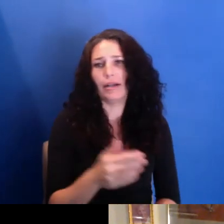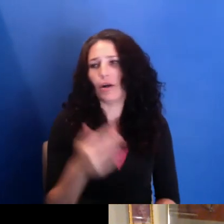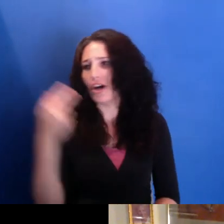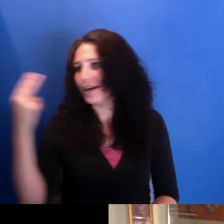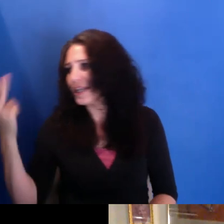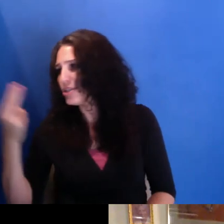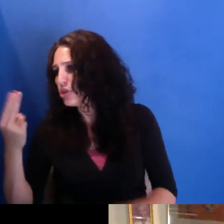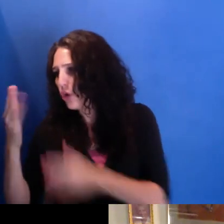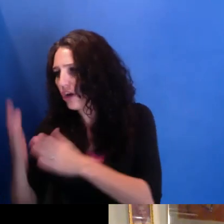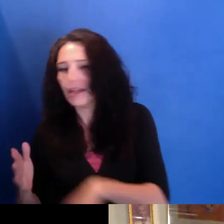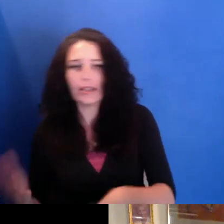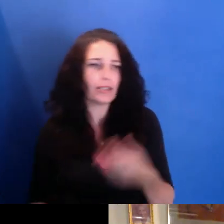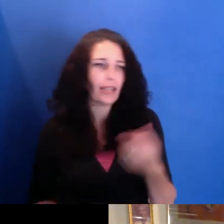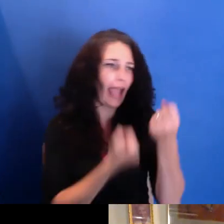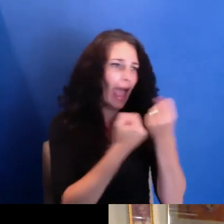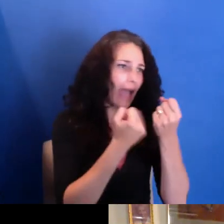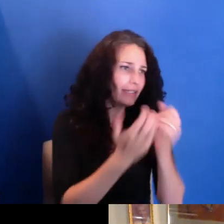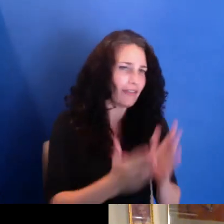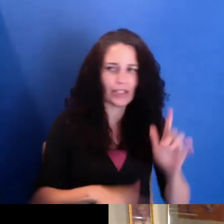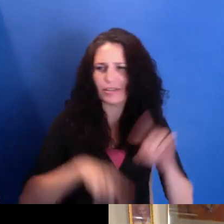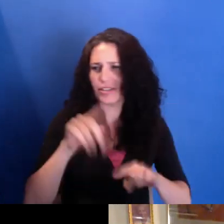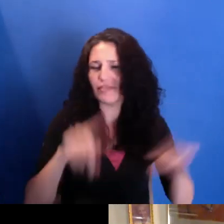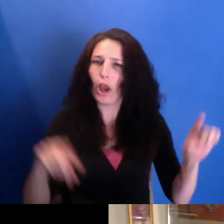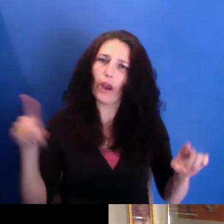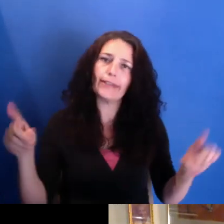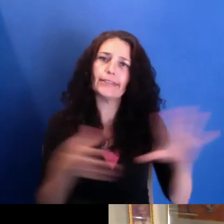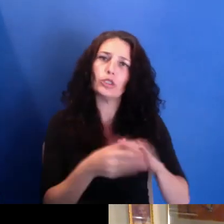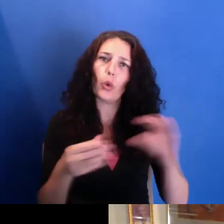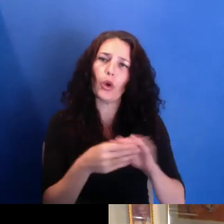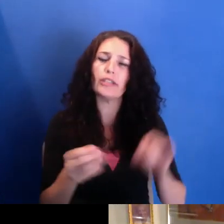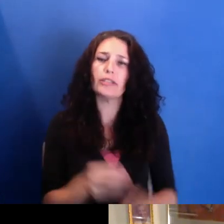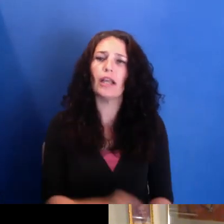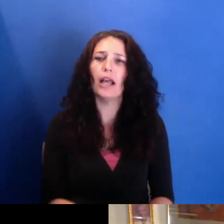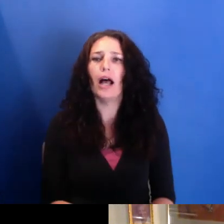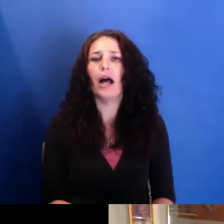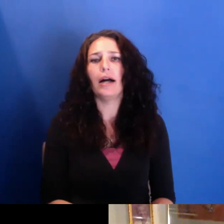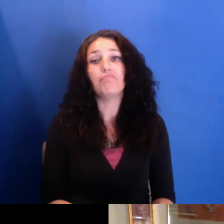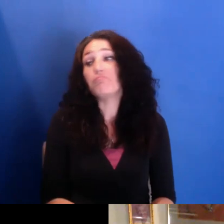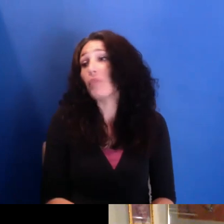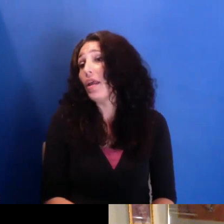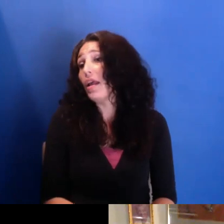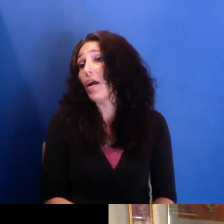and activists that are very prominent here in the city, but then also to people that are just telling stories about